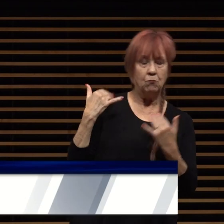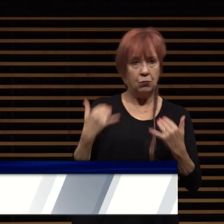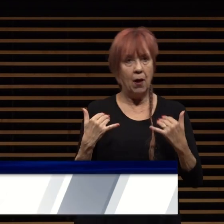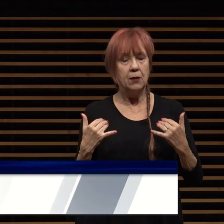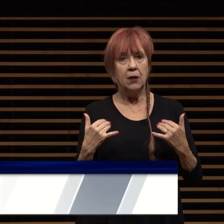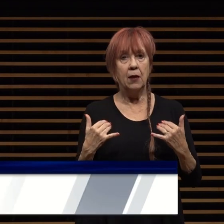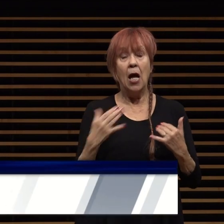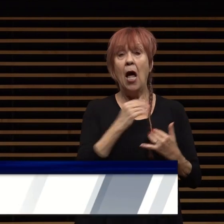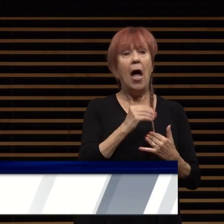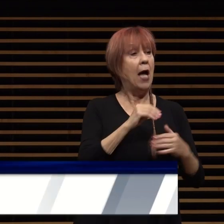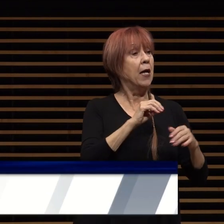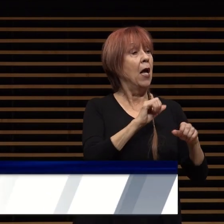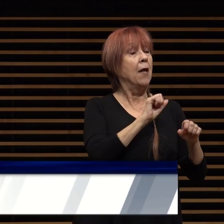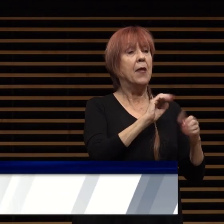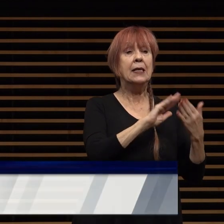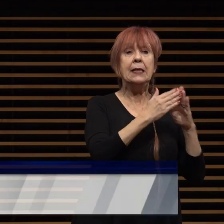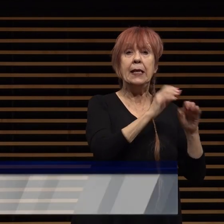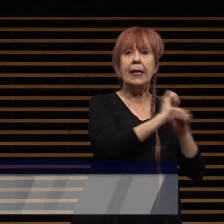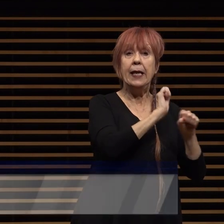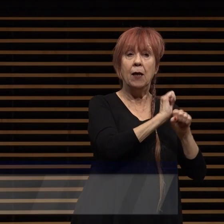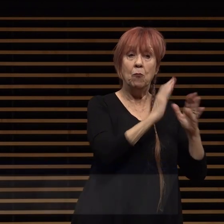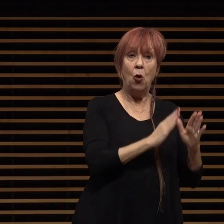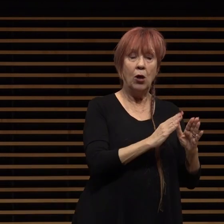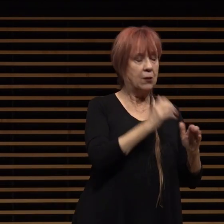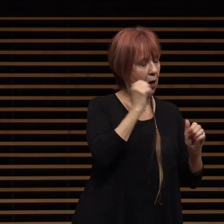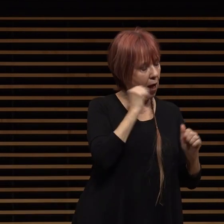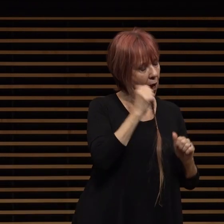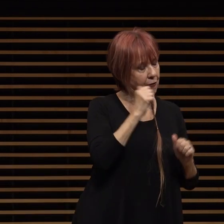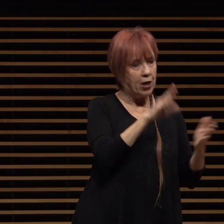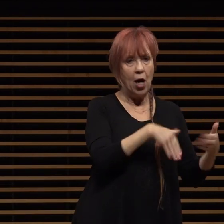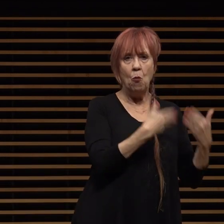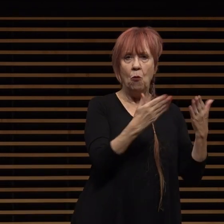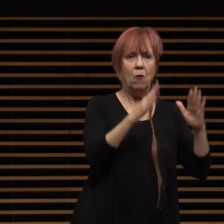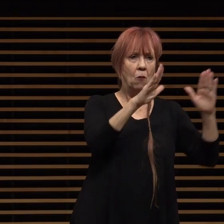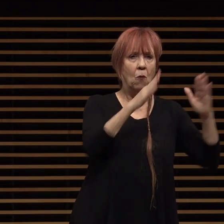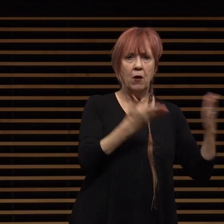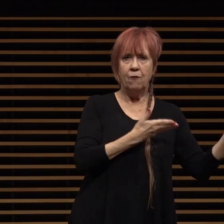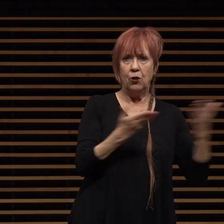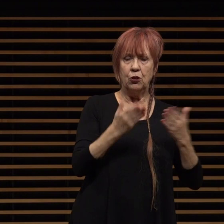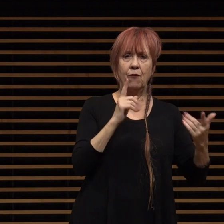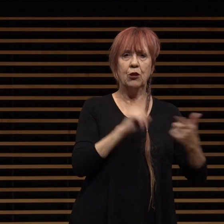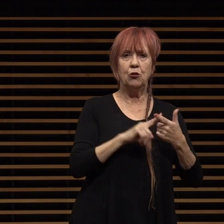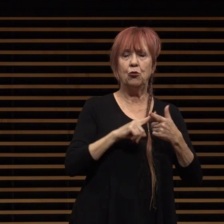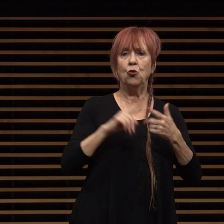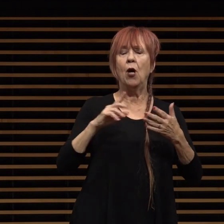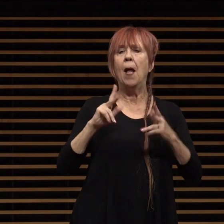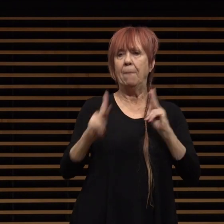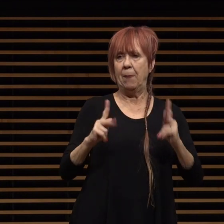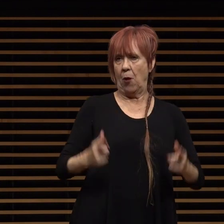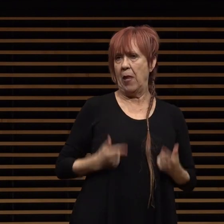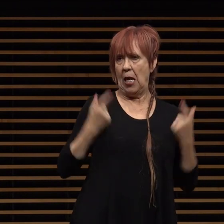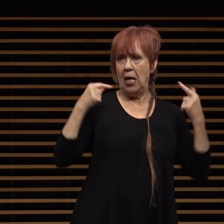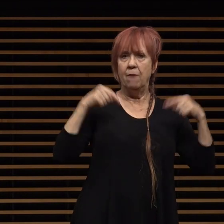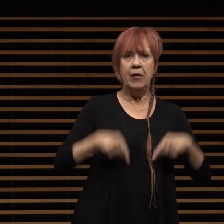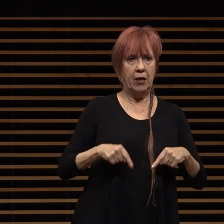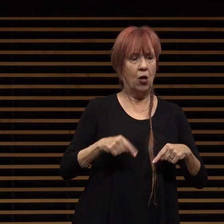and our city employees who each day provide the exemplary service to pasadena residents businesses and